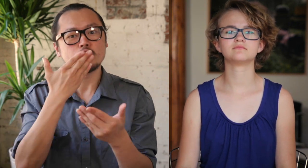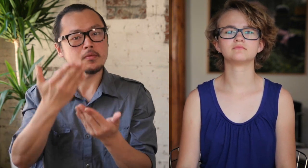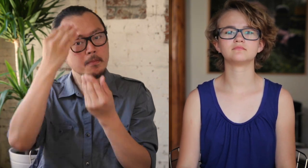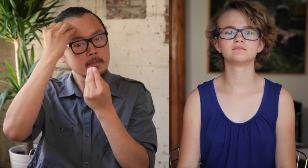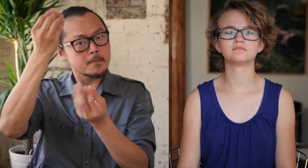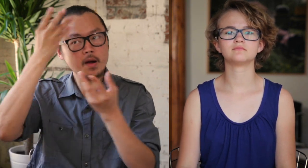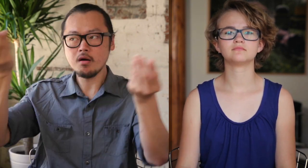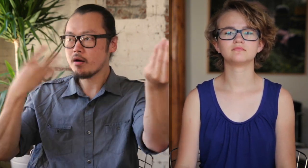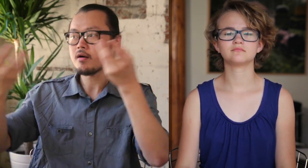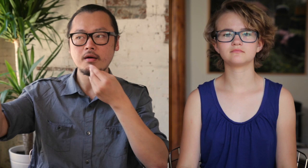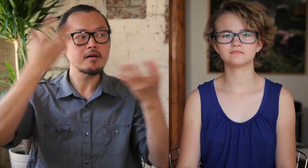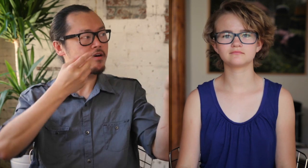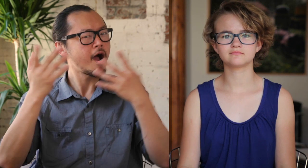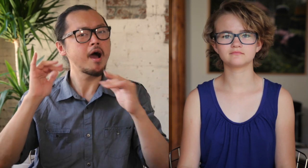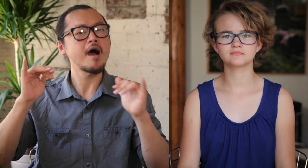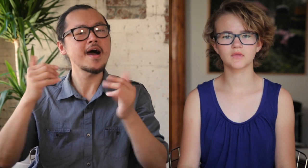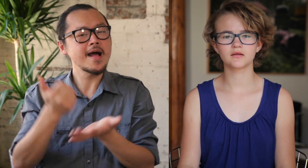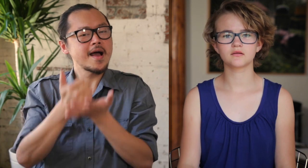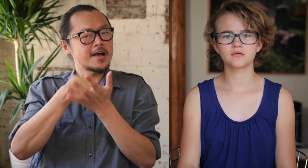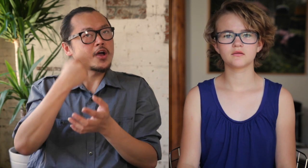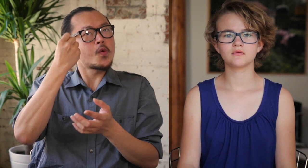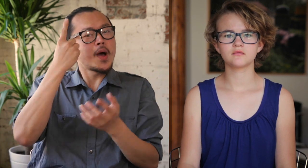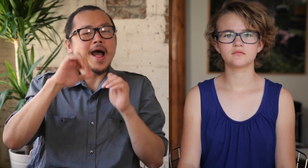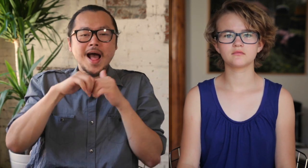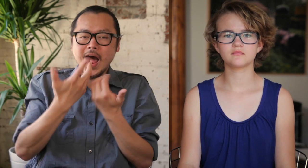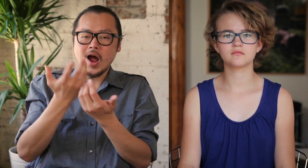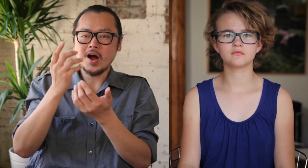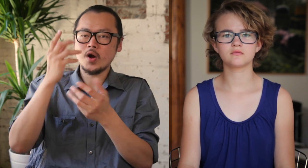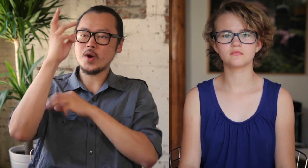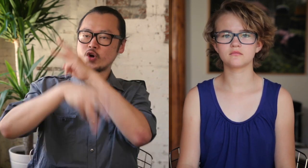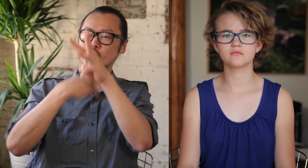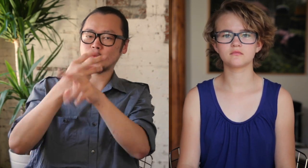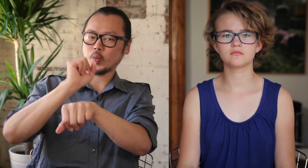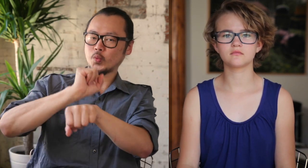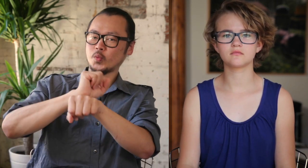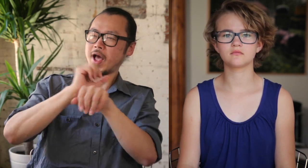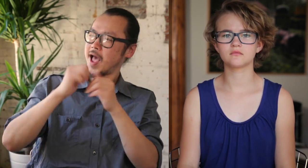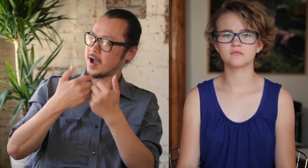The information around me helped me understand how the world worked.